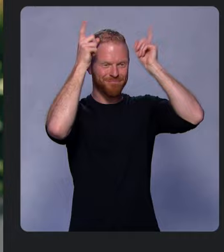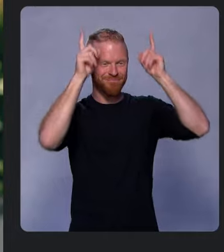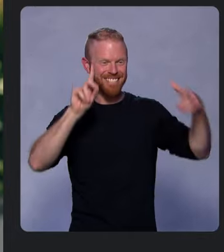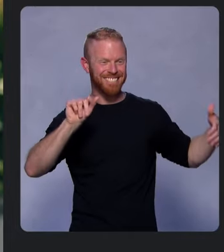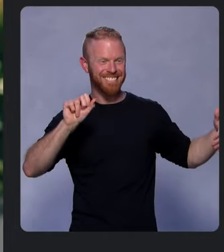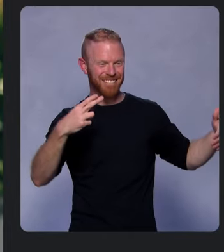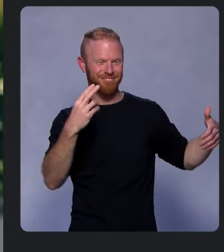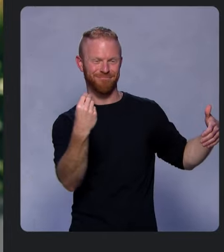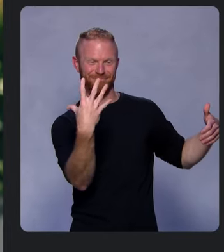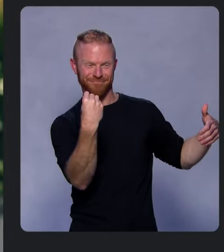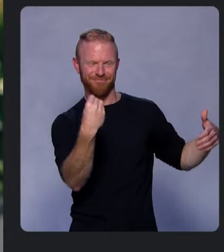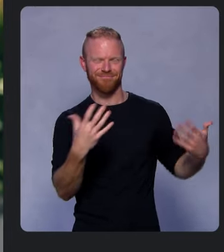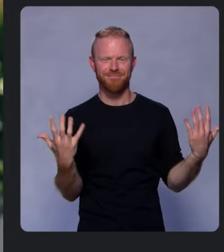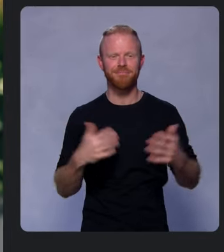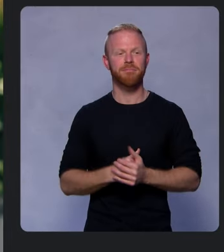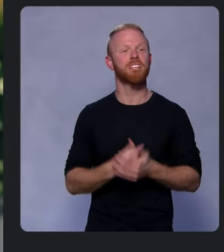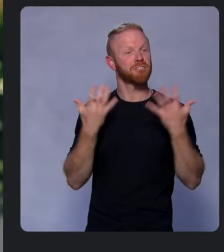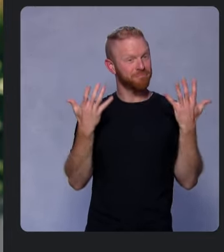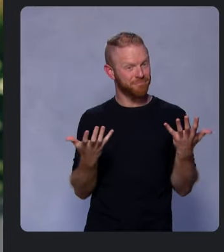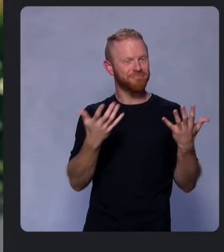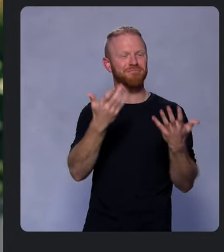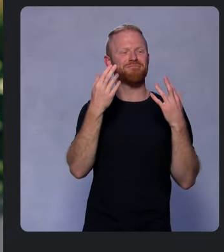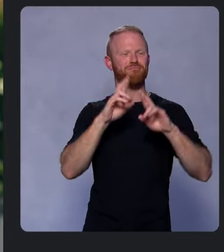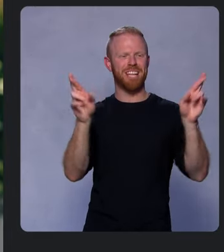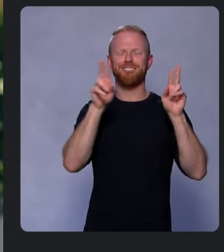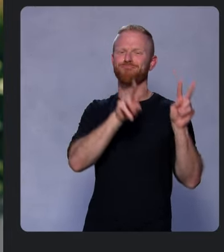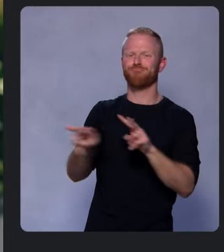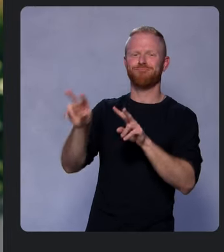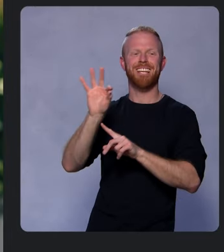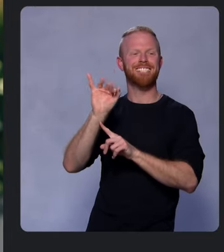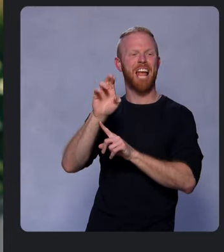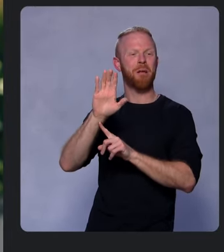And with that, it’s time to hear more about Firebase with Francis.